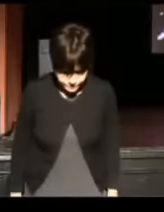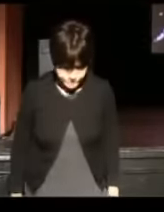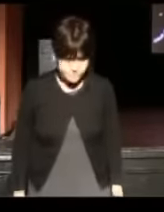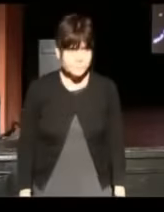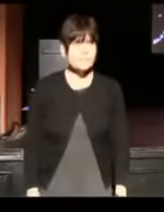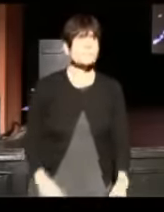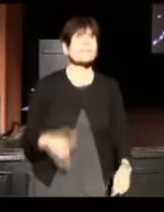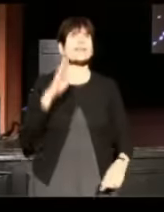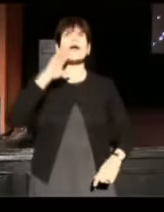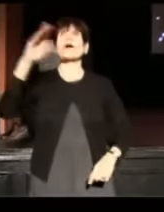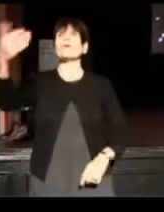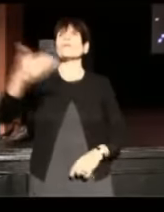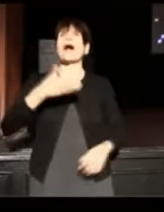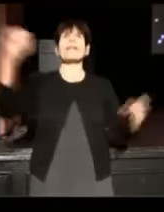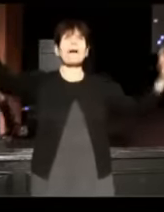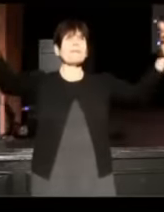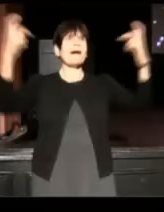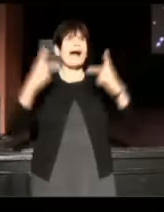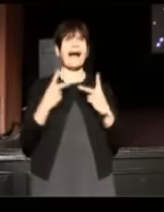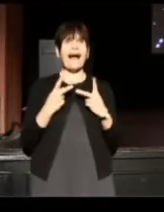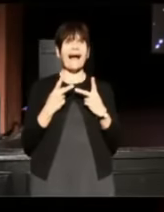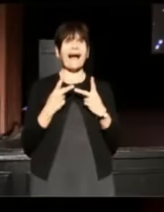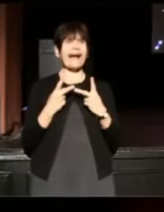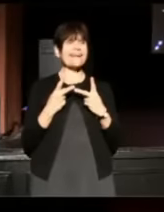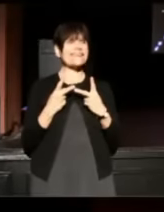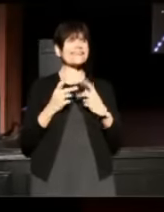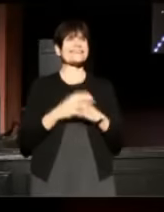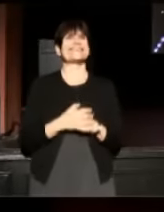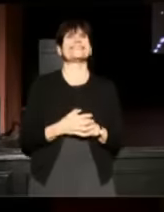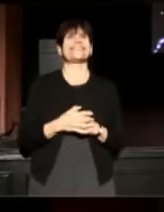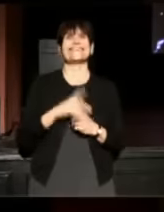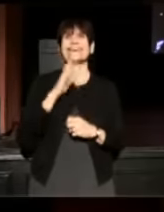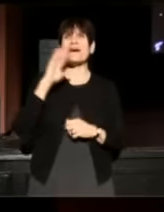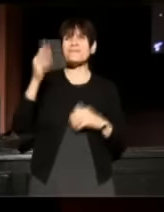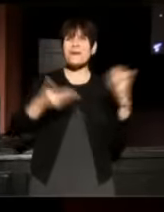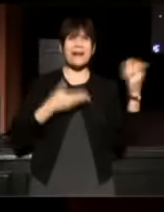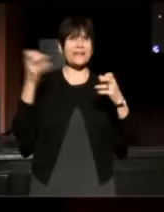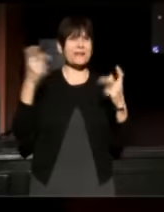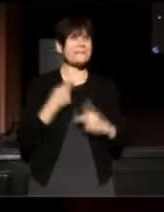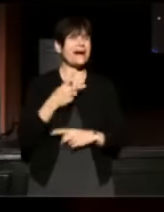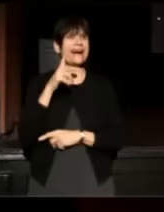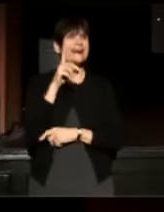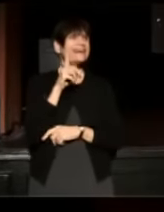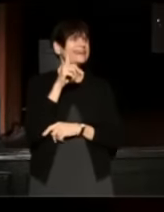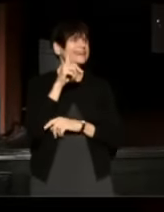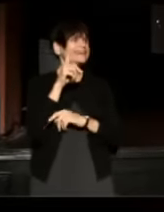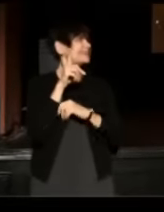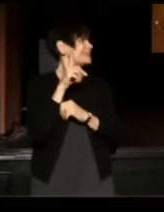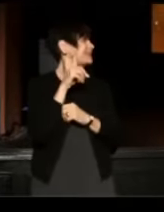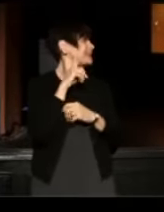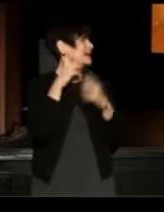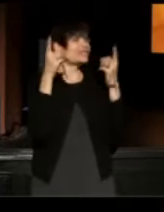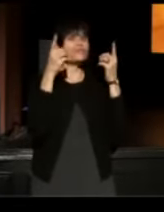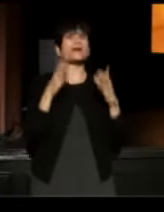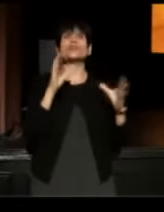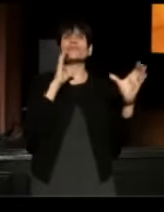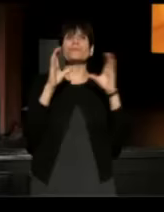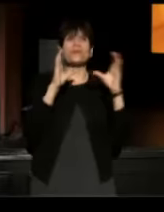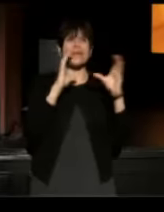Welcome back! Hi, I'm Dafina McMillan, I am the director of communications and conferences of TCG,